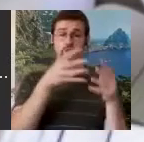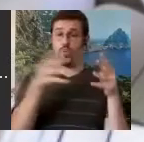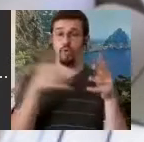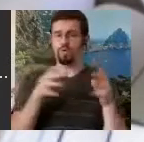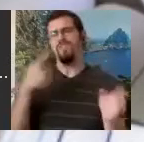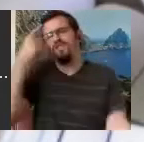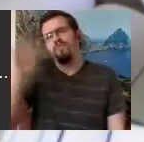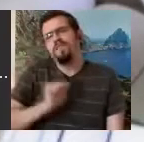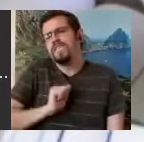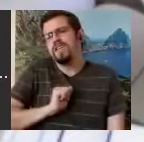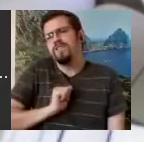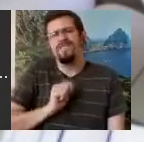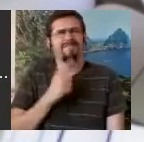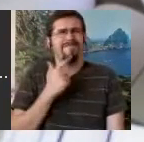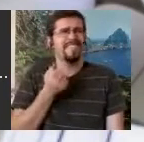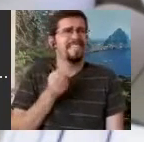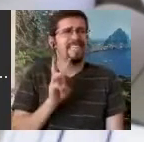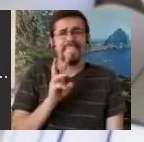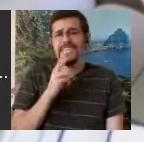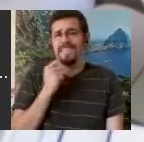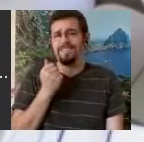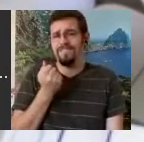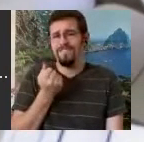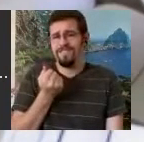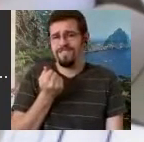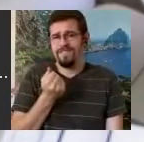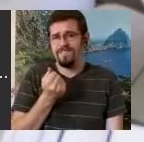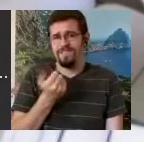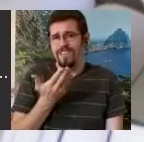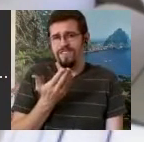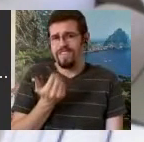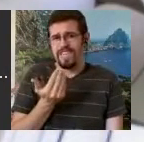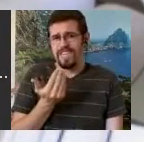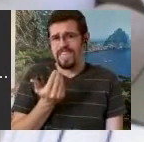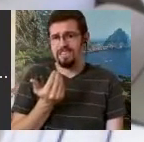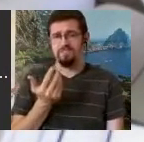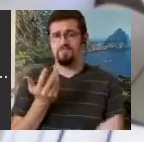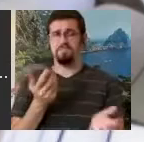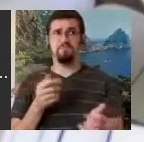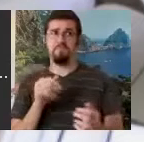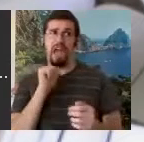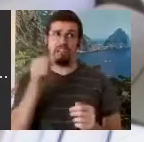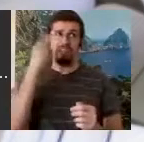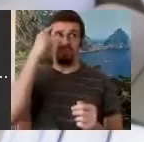age 15 and 16. I didn't think of it to be ever used for anybody else and